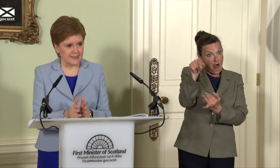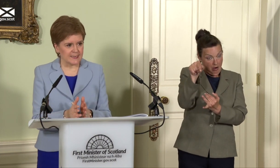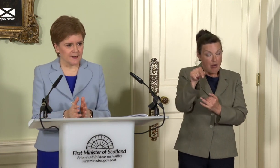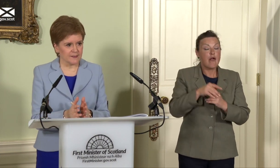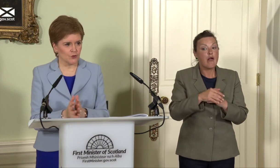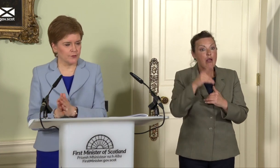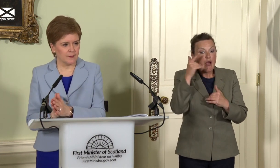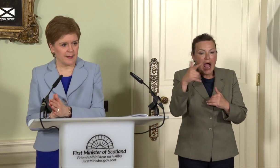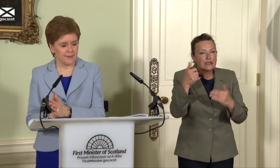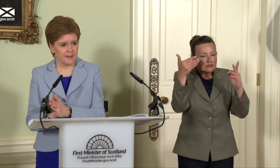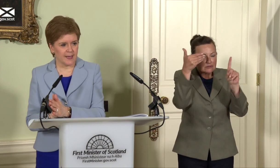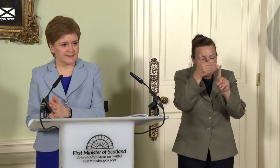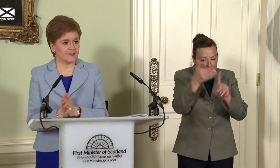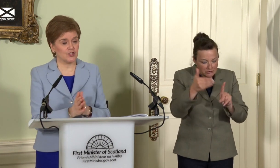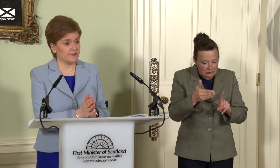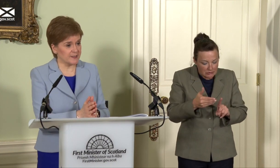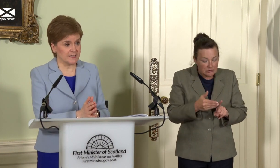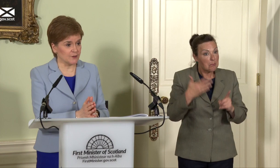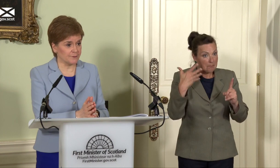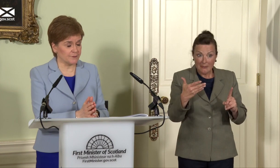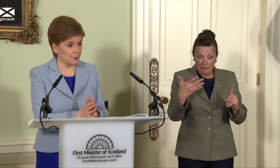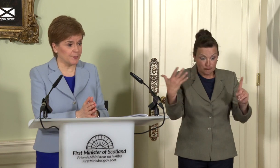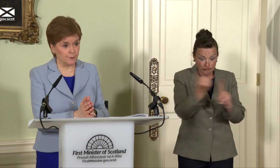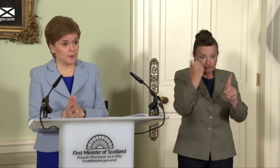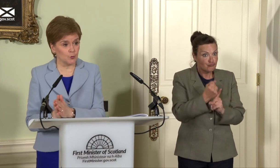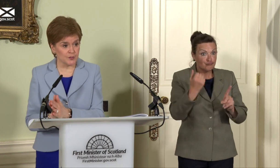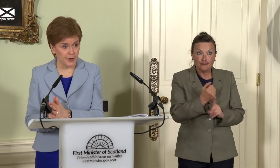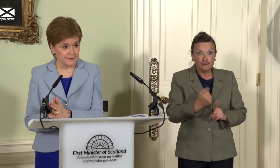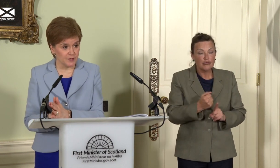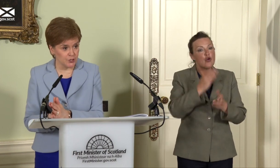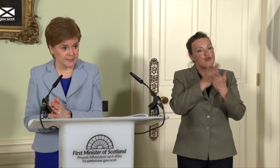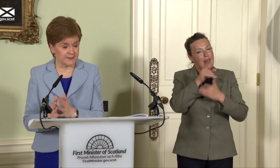targets on the access to university of young people from our more deprived communities.